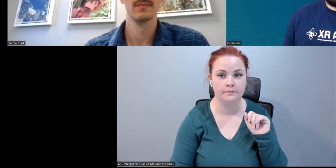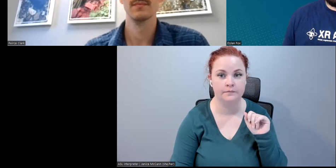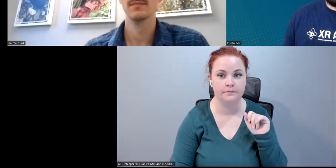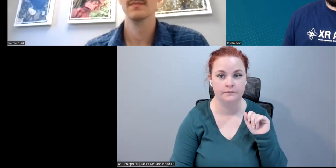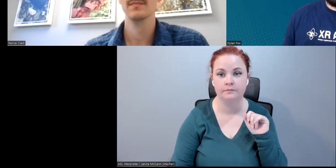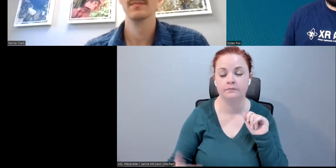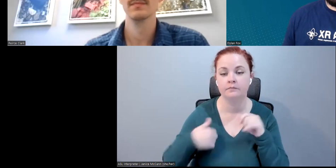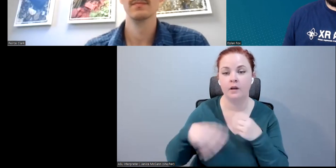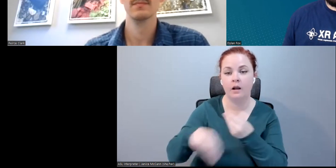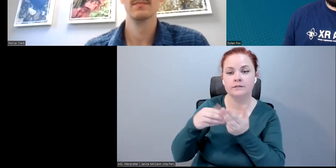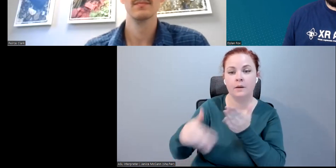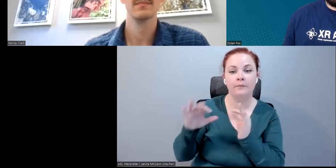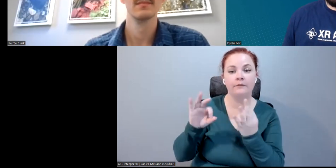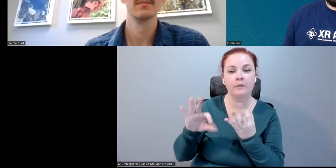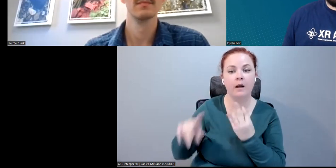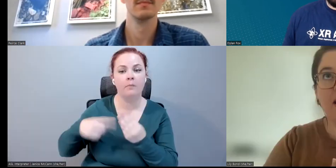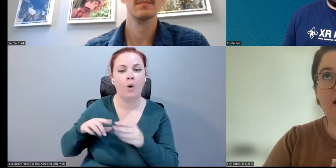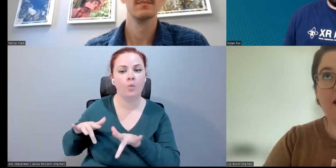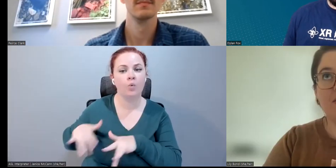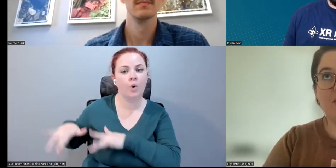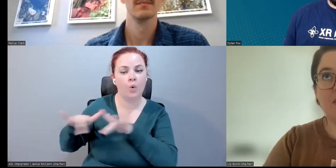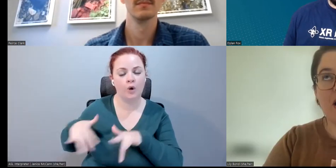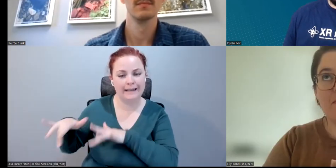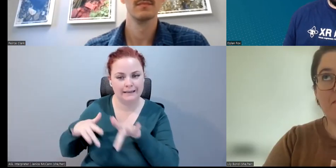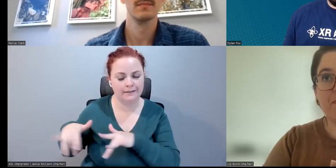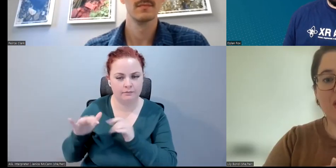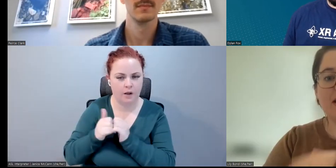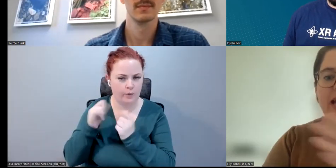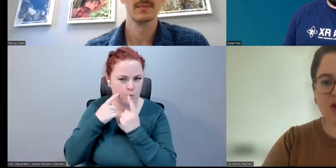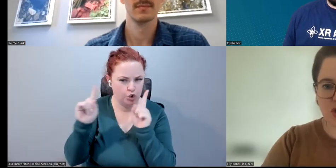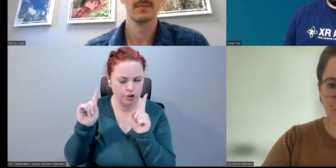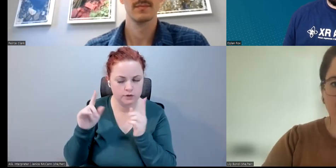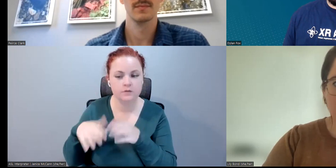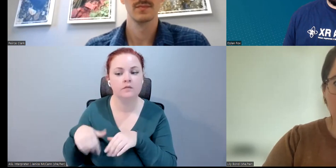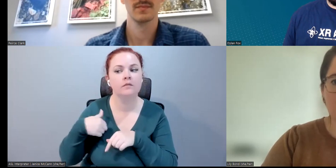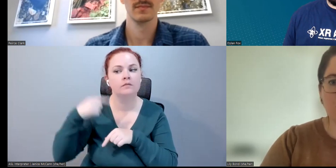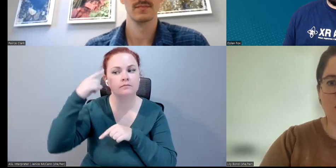the recorded space, because I think it extends certainly to